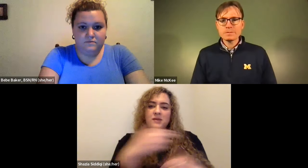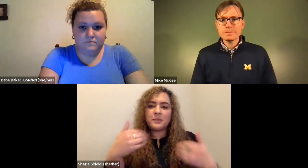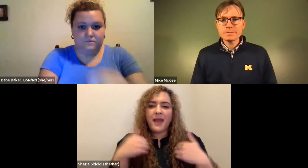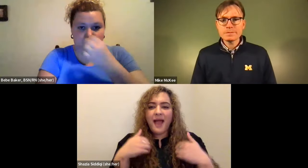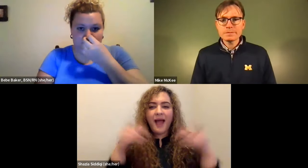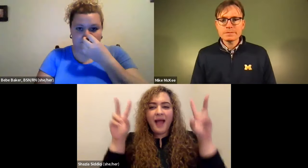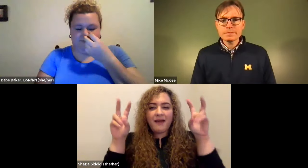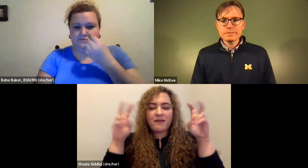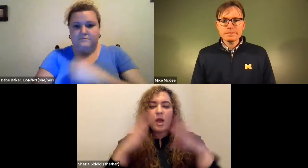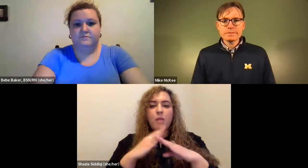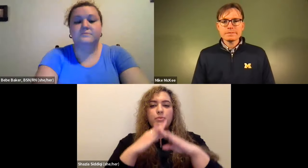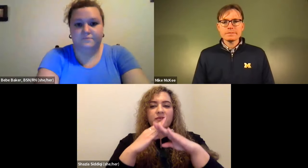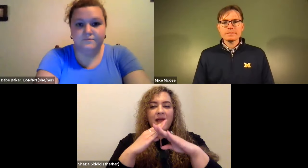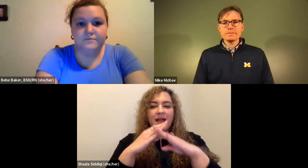James Cech: i've also seen many hospitals have.